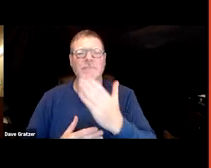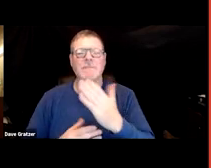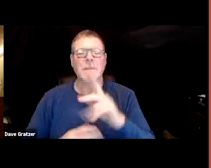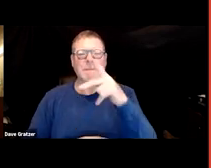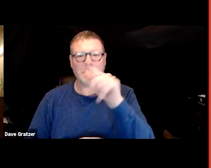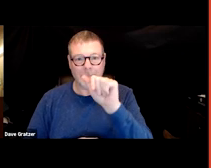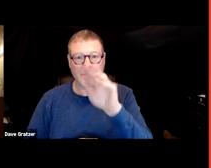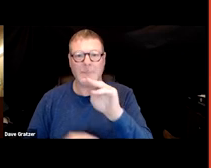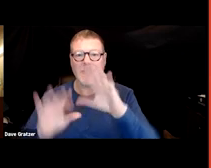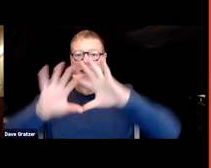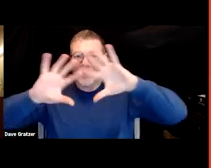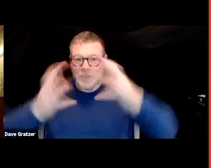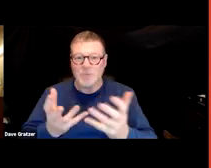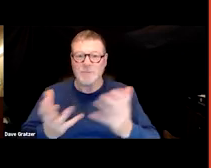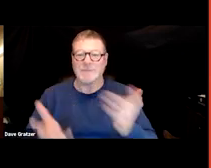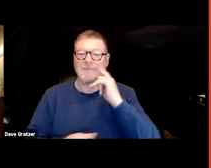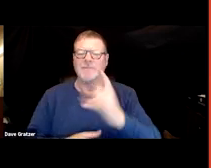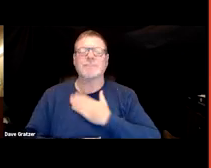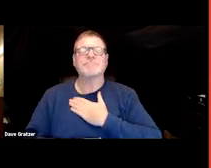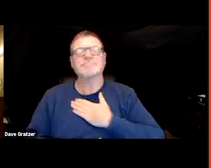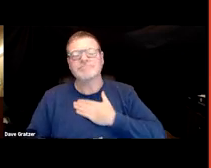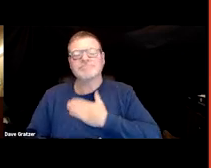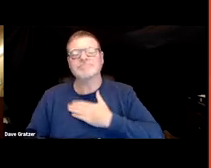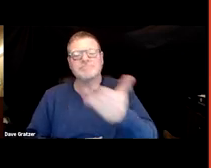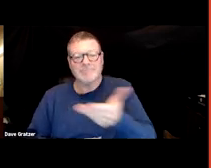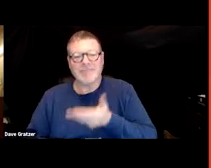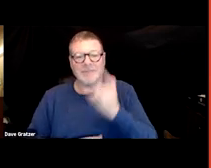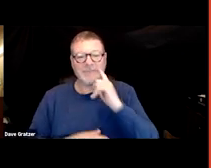and her group for the kind invitation to speak today.